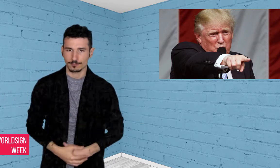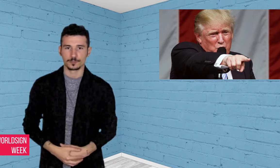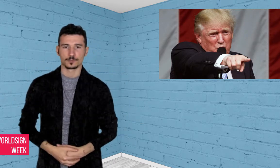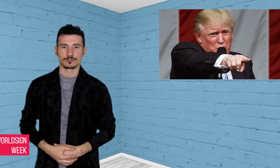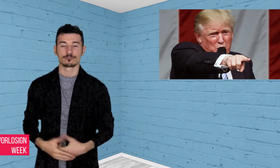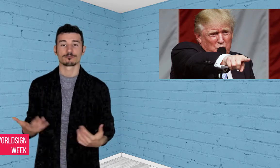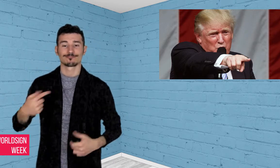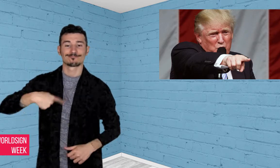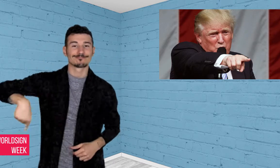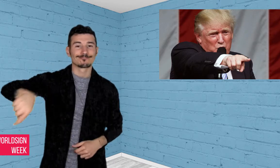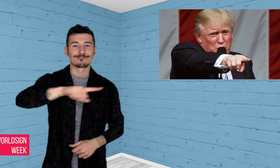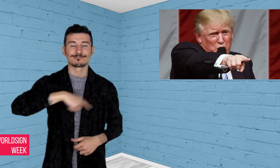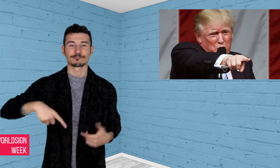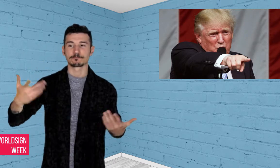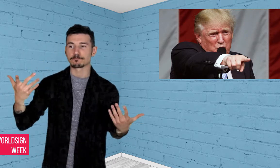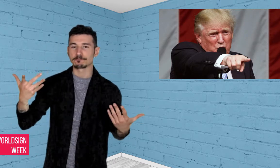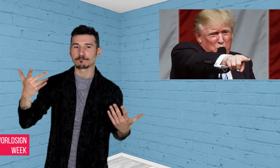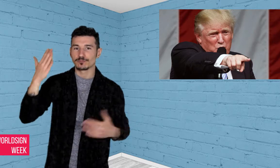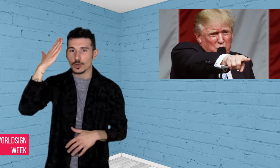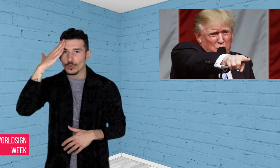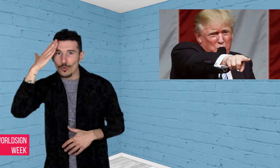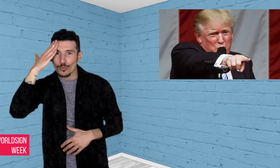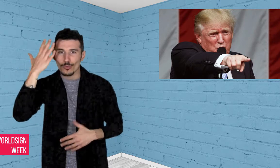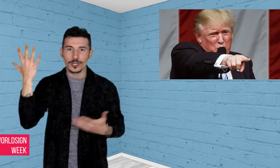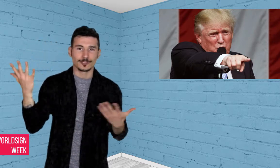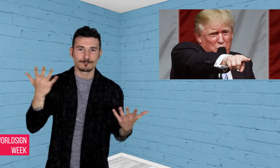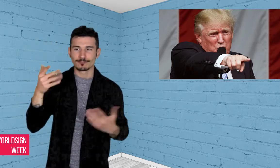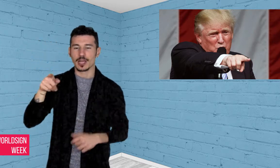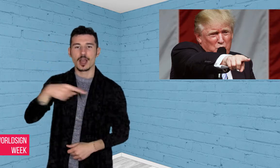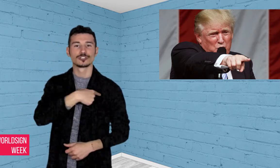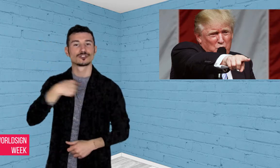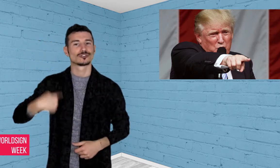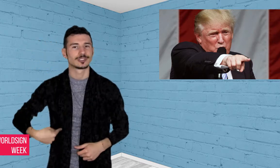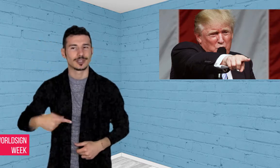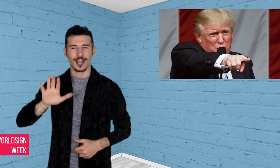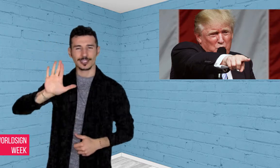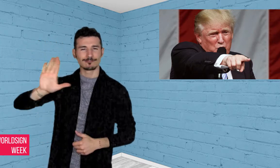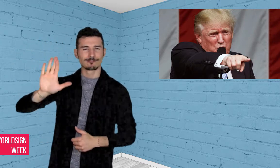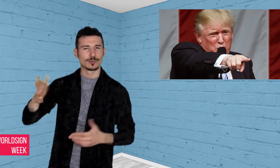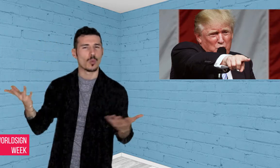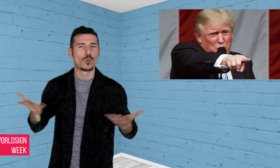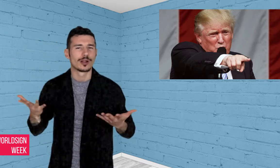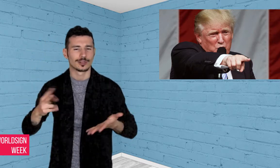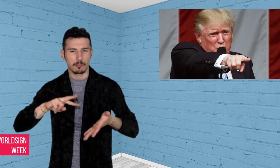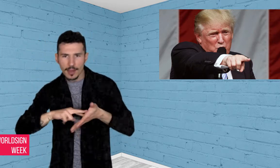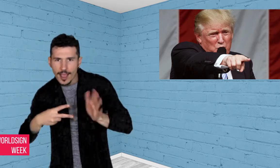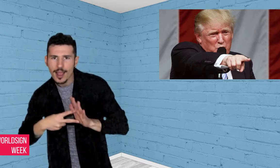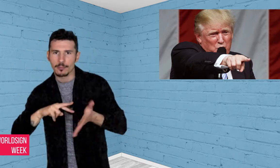“If they do, that will be very good for